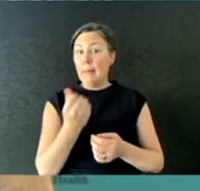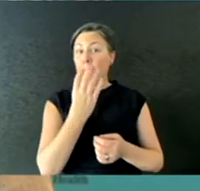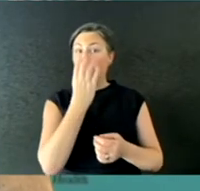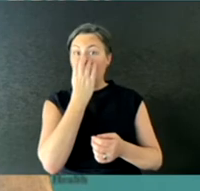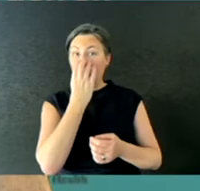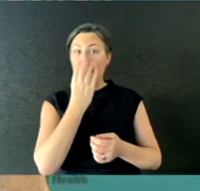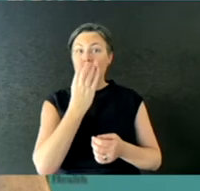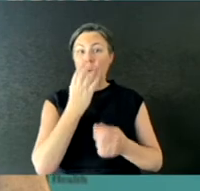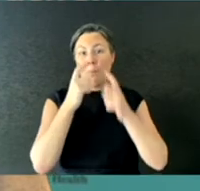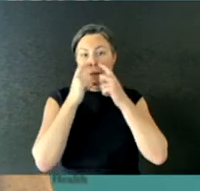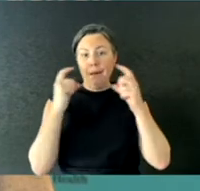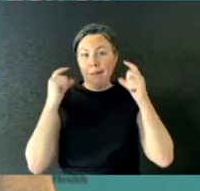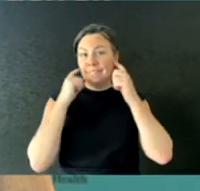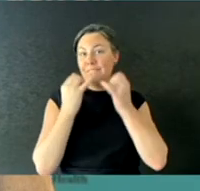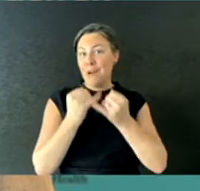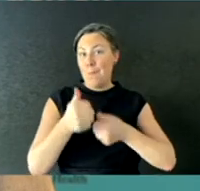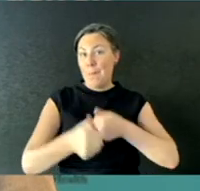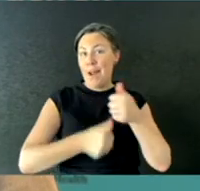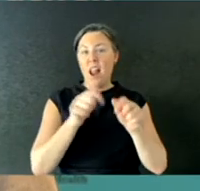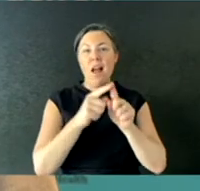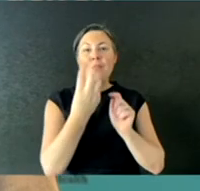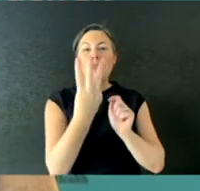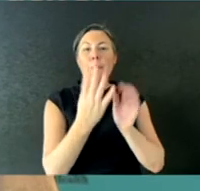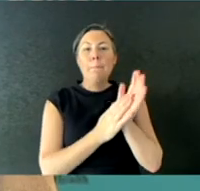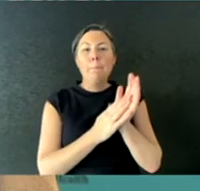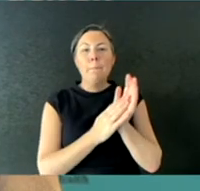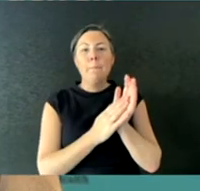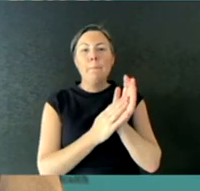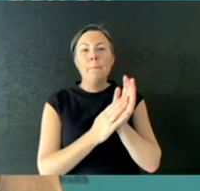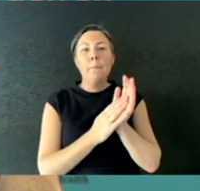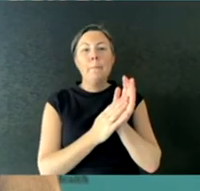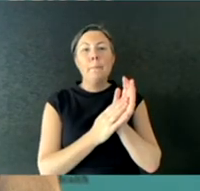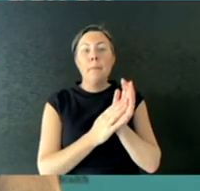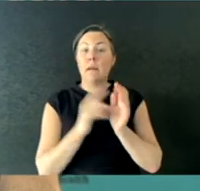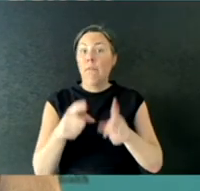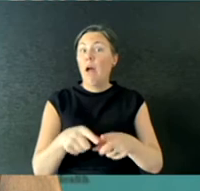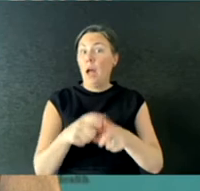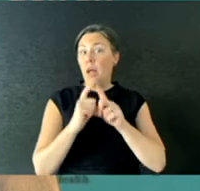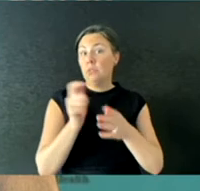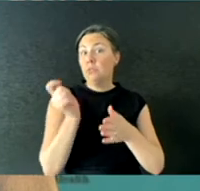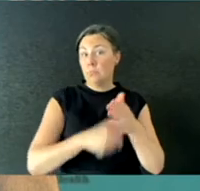as some of the 3M series that are still difficult to get on the national market.